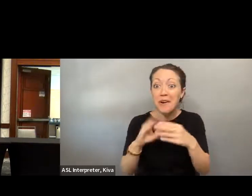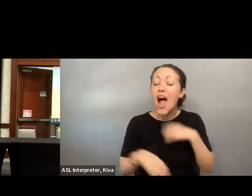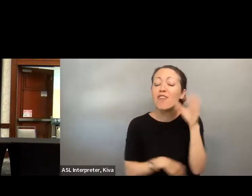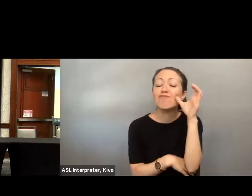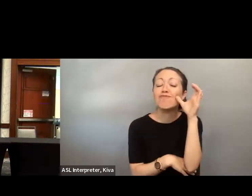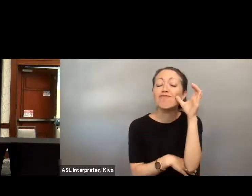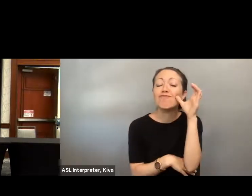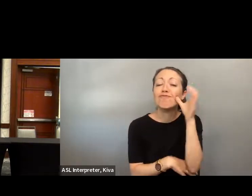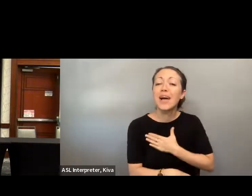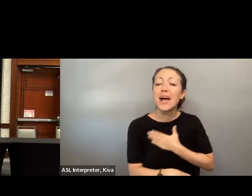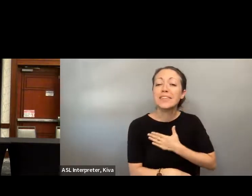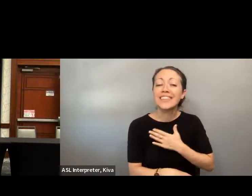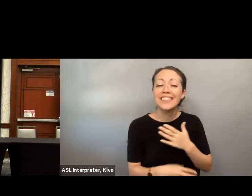I have a little bit more time and I'd be happy to answer any questions that you might have, or listen as you practiced sharing those stories.